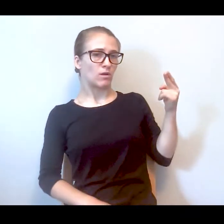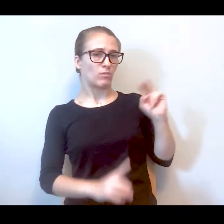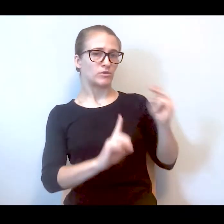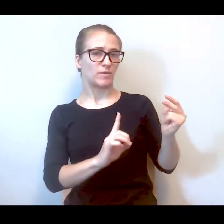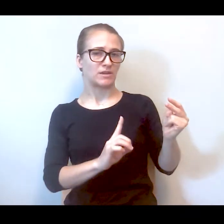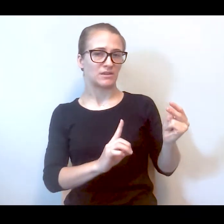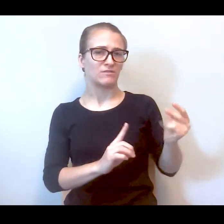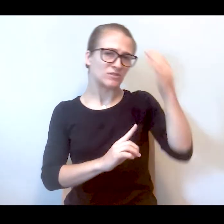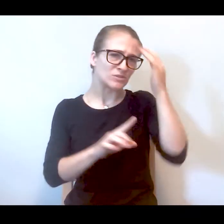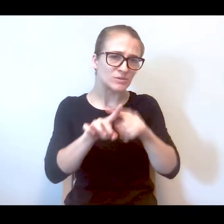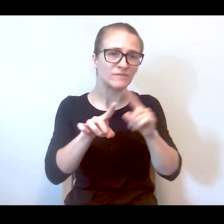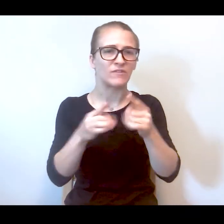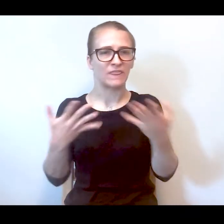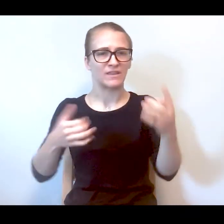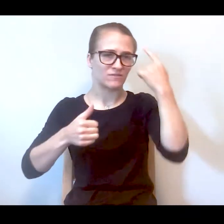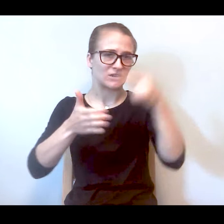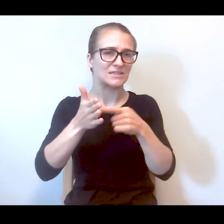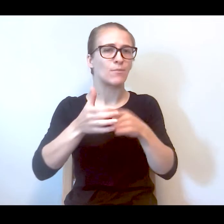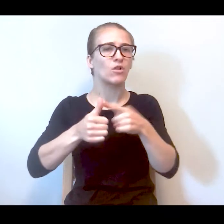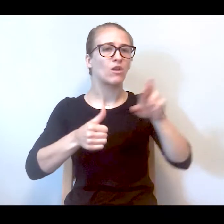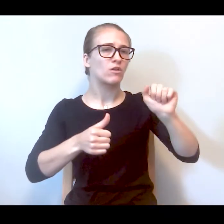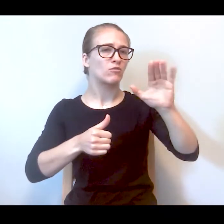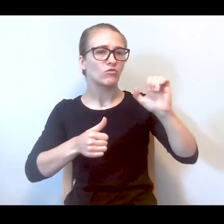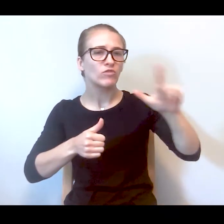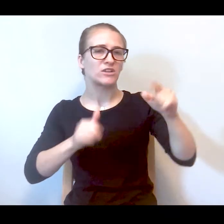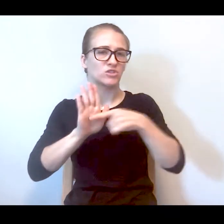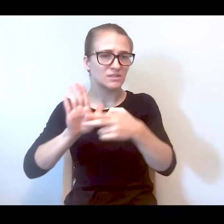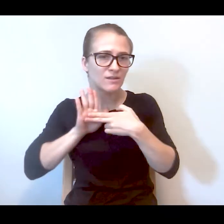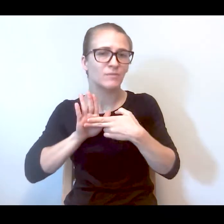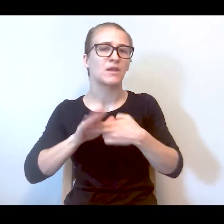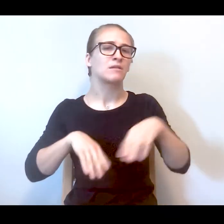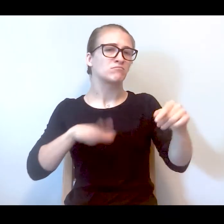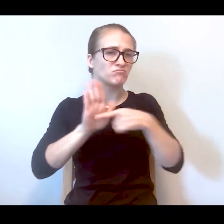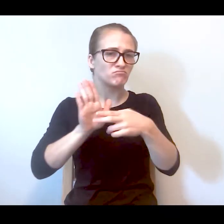the cultural dynamics at play, stigmatization of